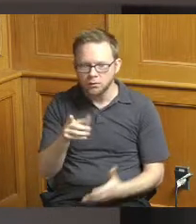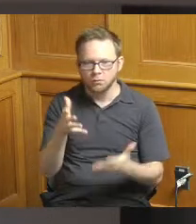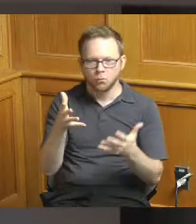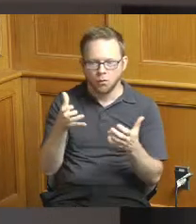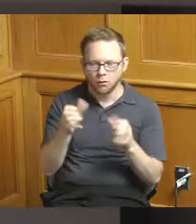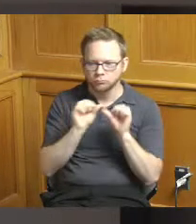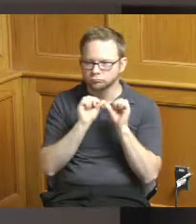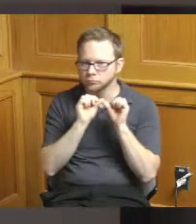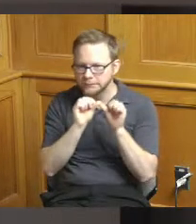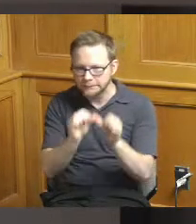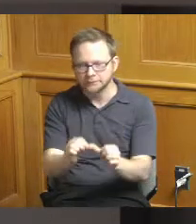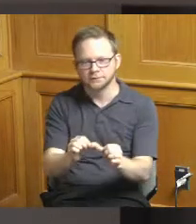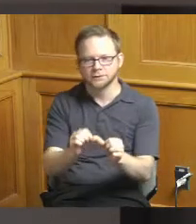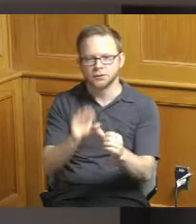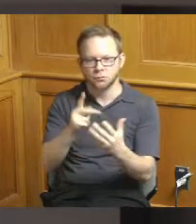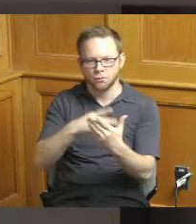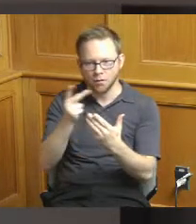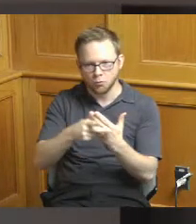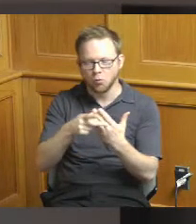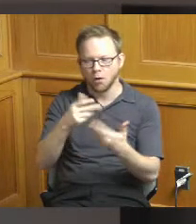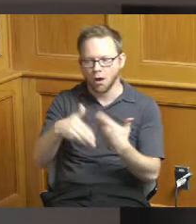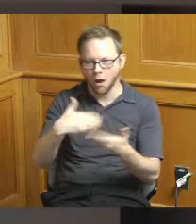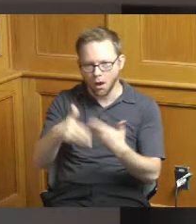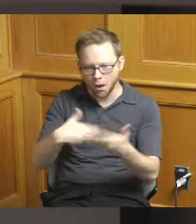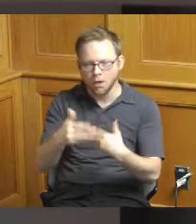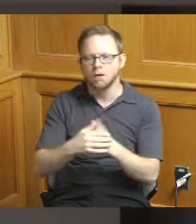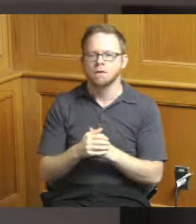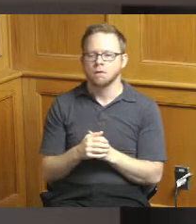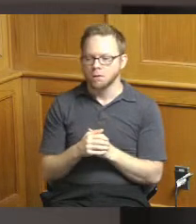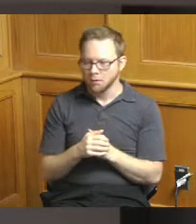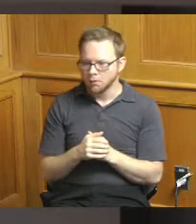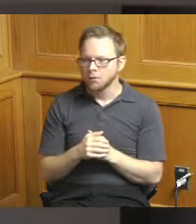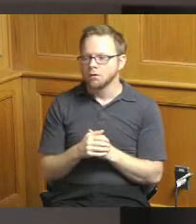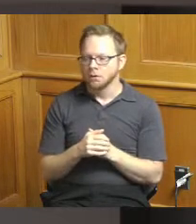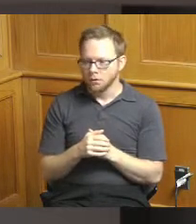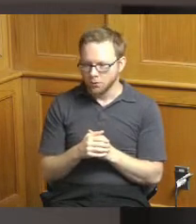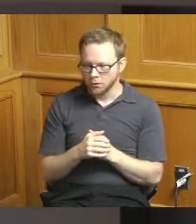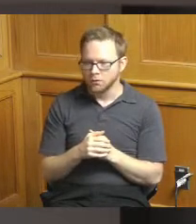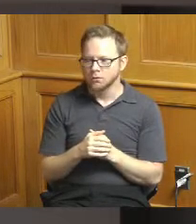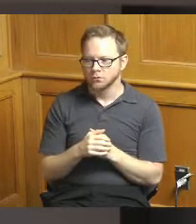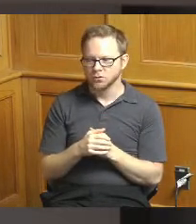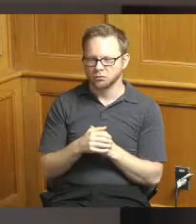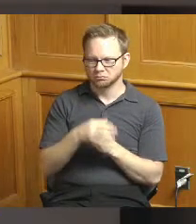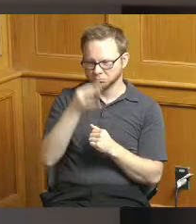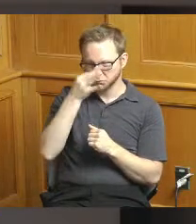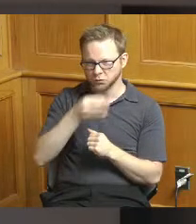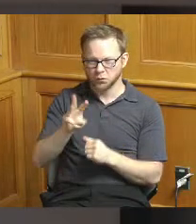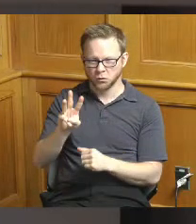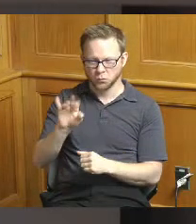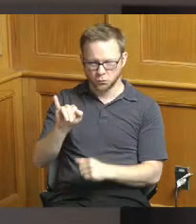the momentum that they have there creating a site assembly near Wehee Road in Losantiville Avenue